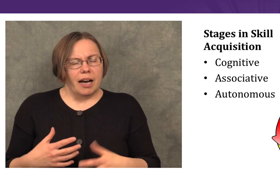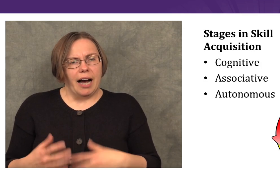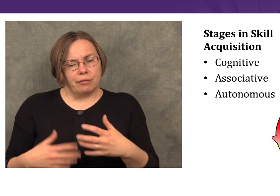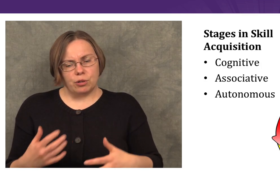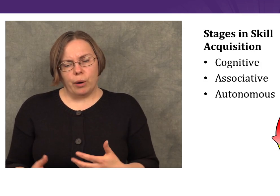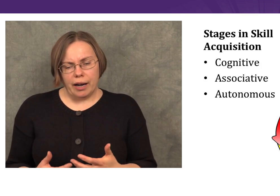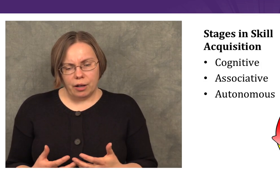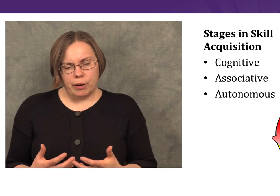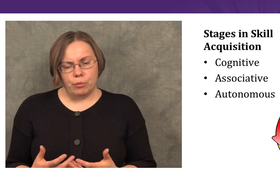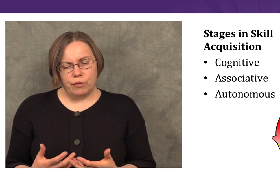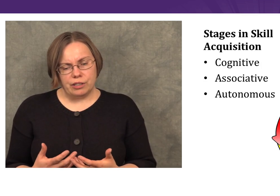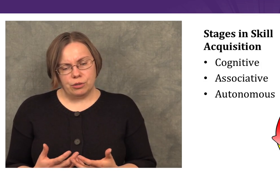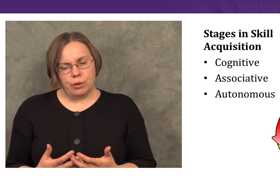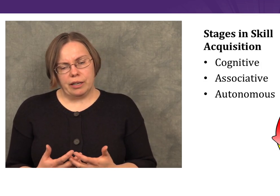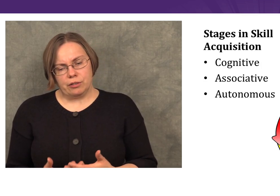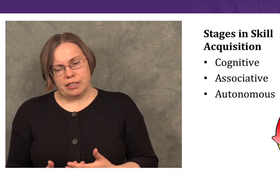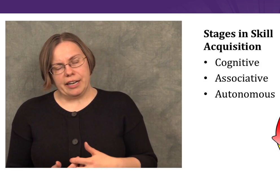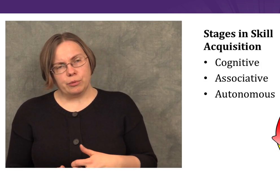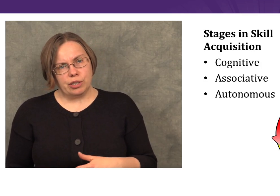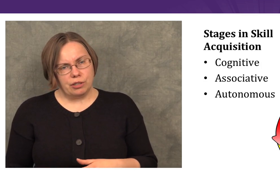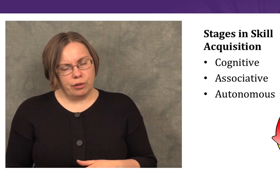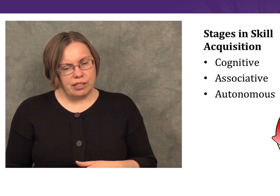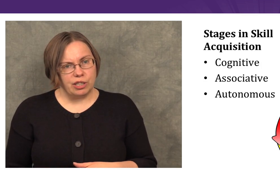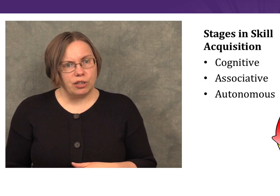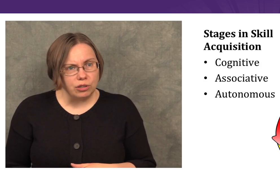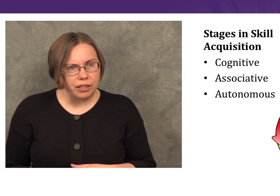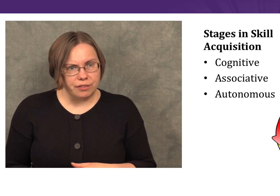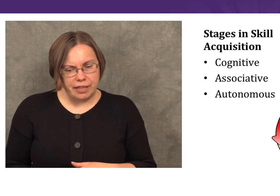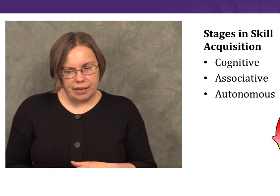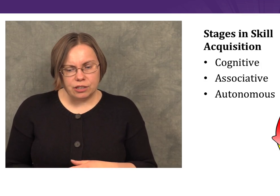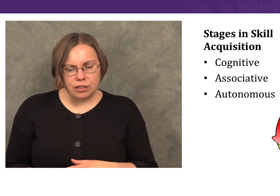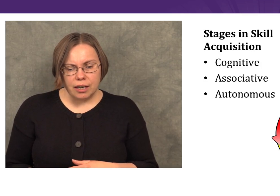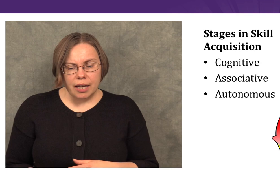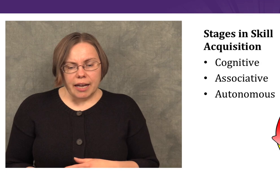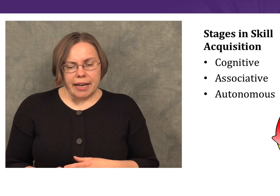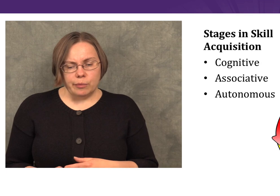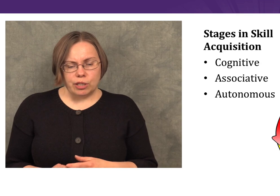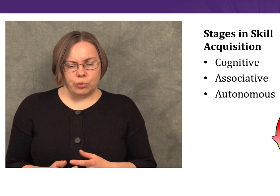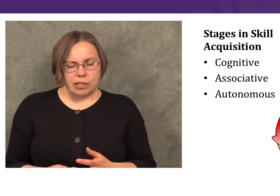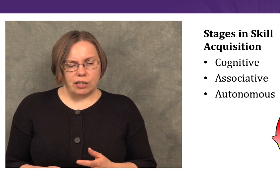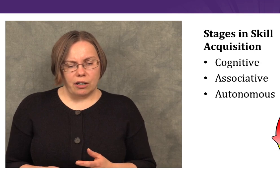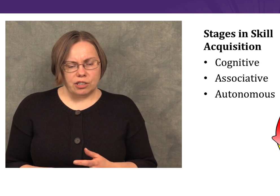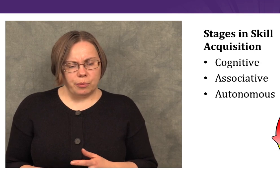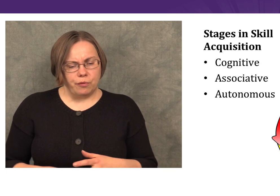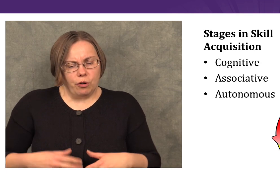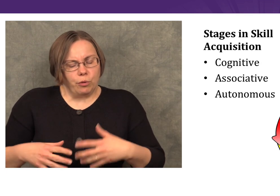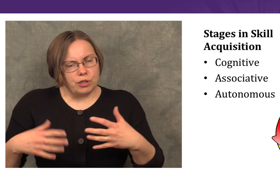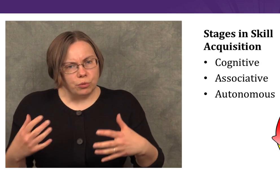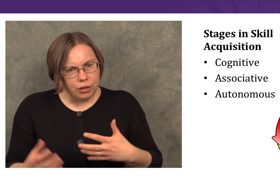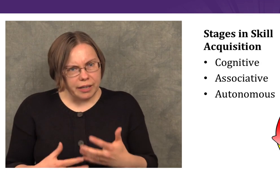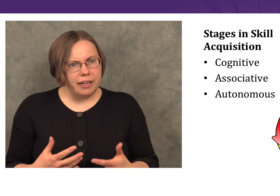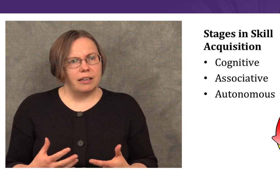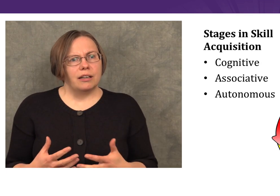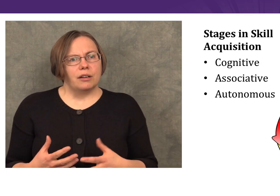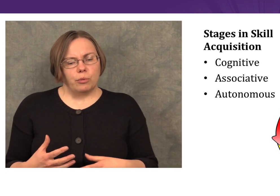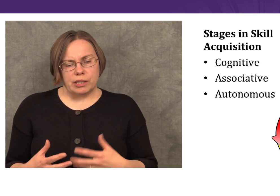After a while move into another stage which is known as the associative stage, in which we start to perform more smoothly.